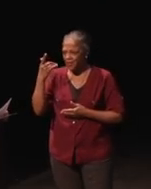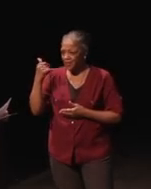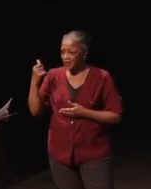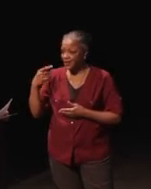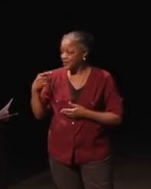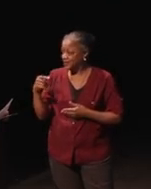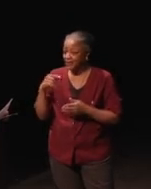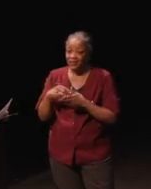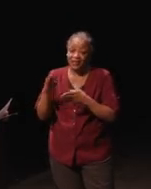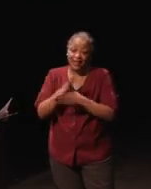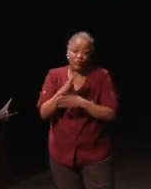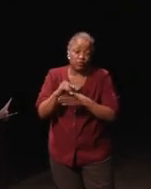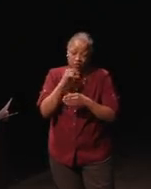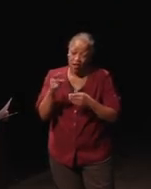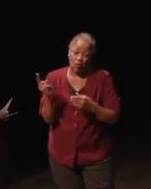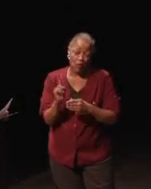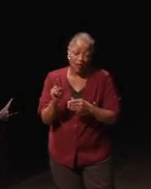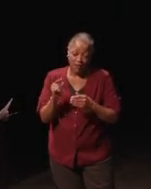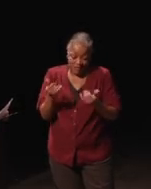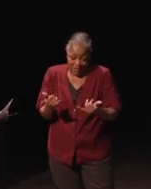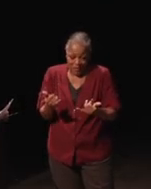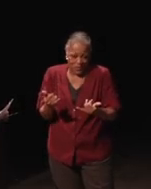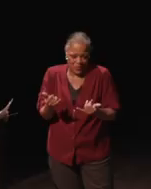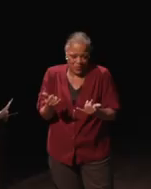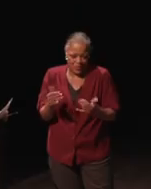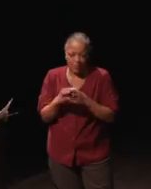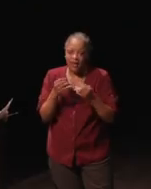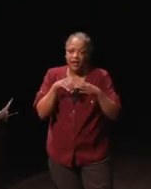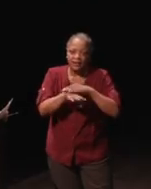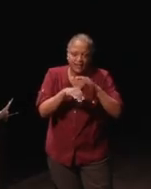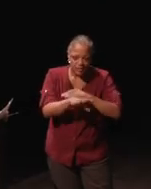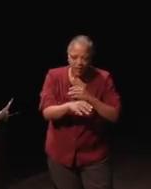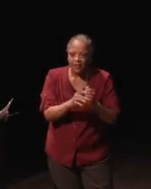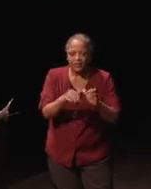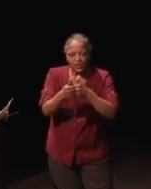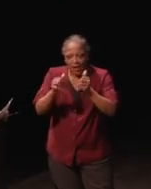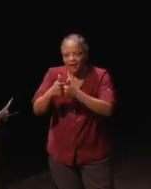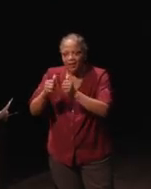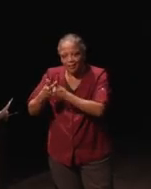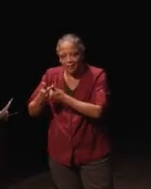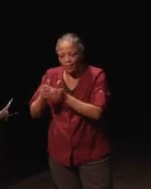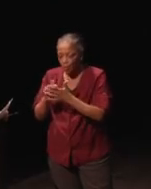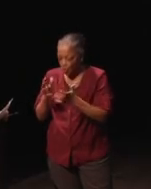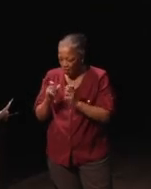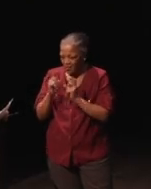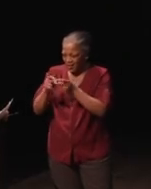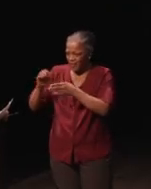the industry wasn't where it is now, there were a lot of accessibility challenges, and we wanted to give the industry a chance